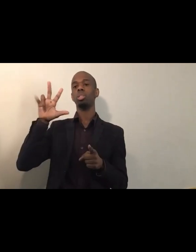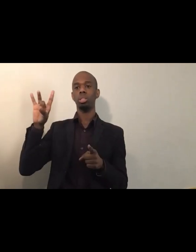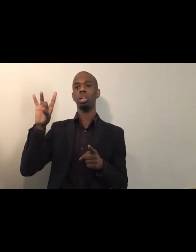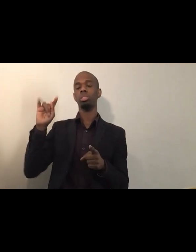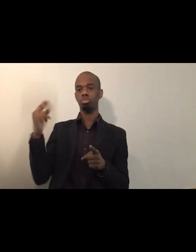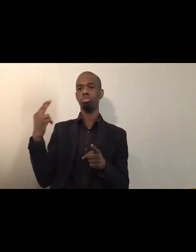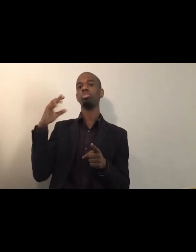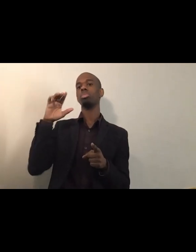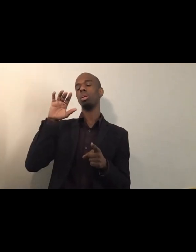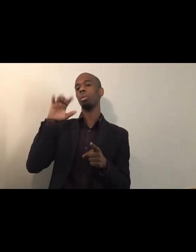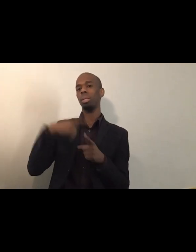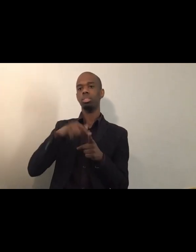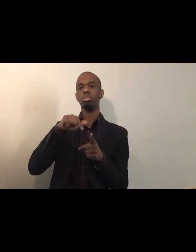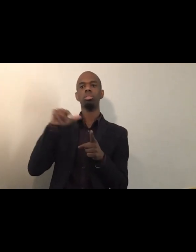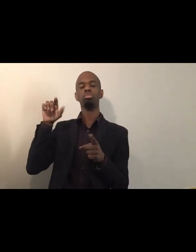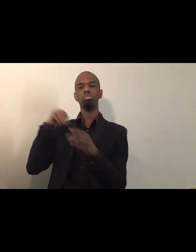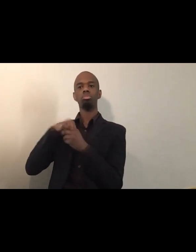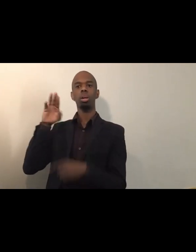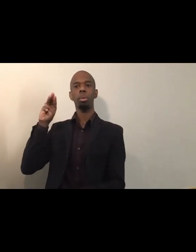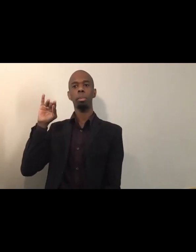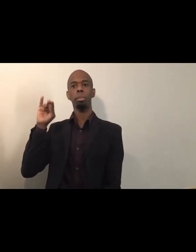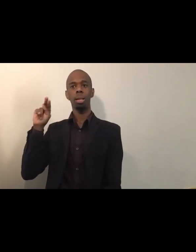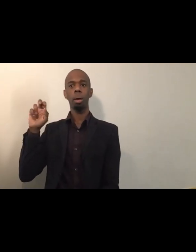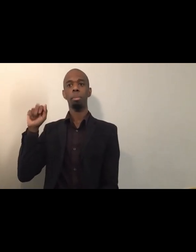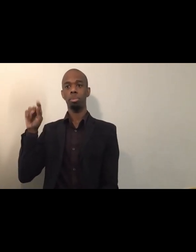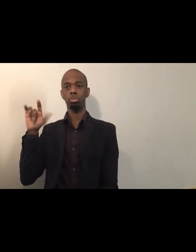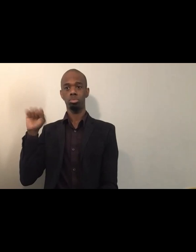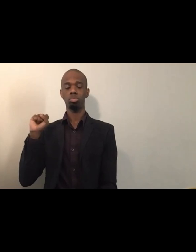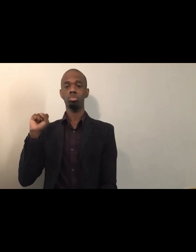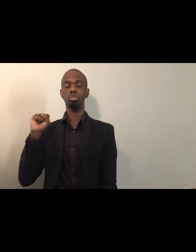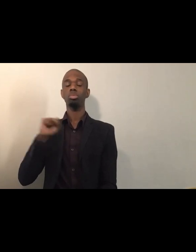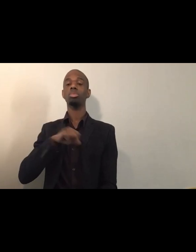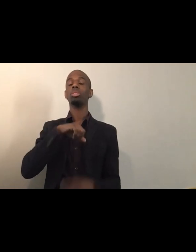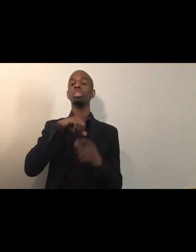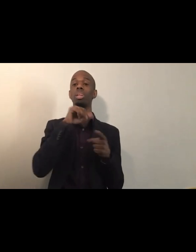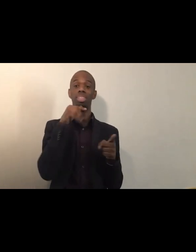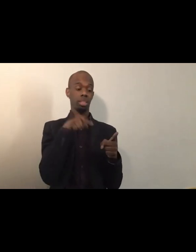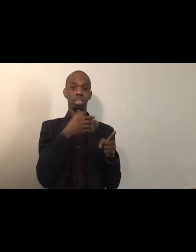where George was killed. Having left Minneapolis in the year 2000 at the age of 18,